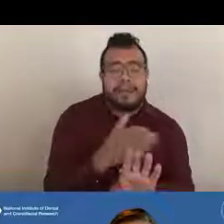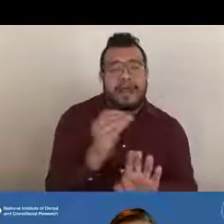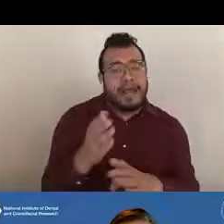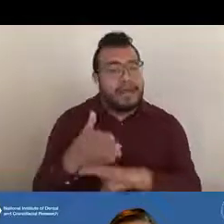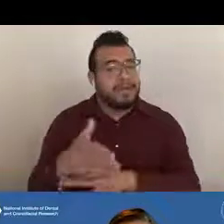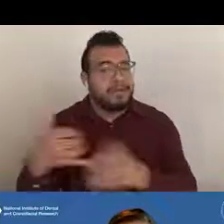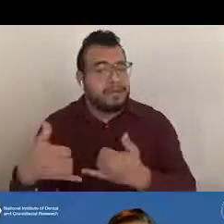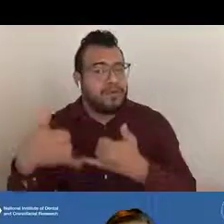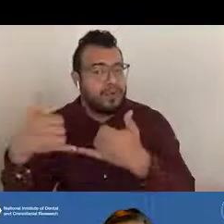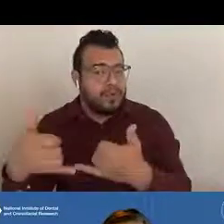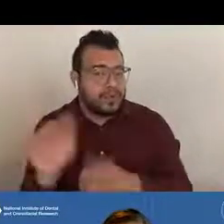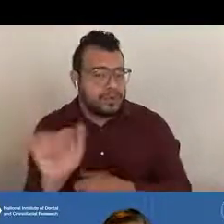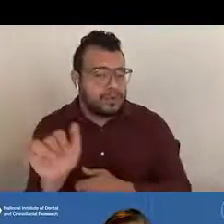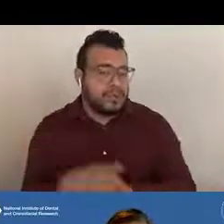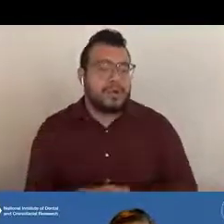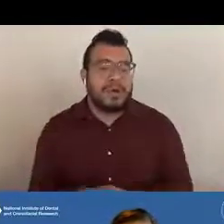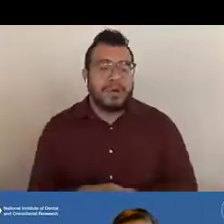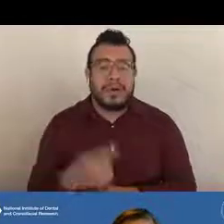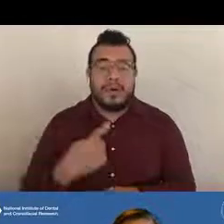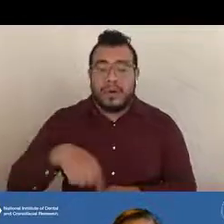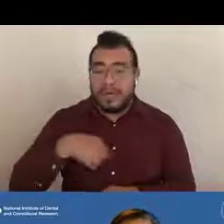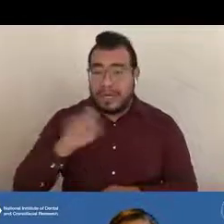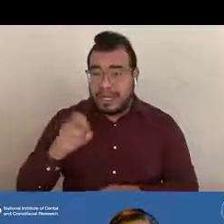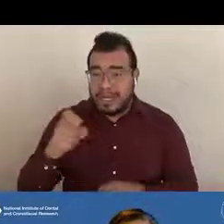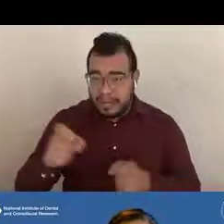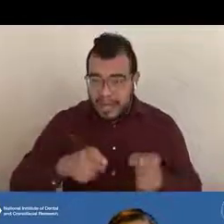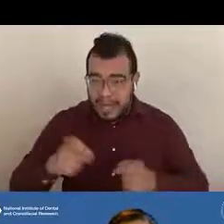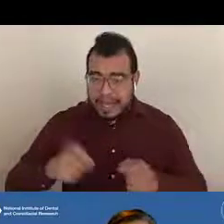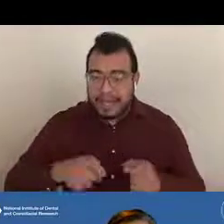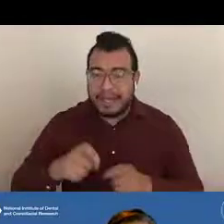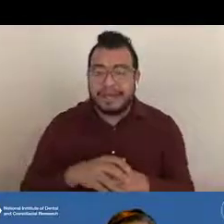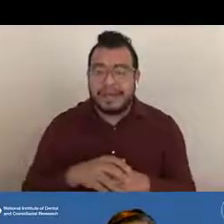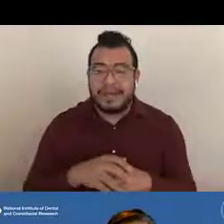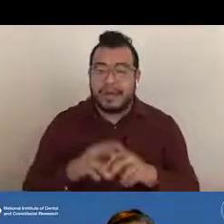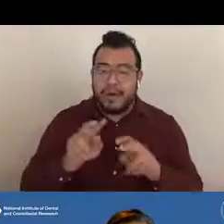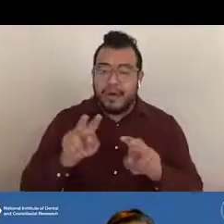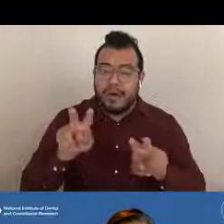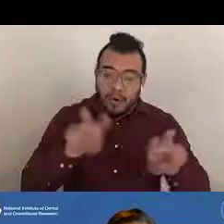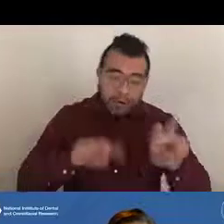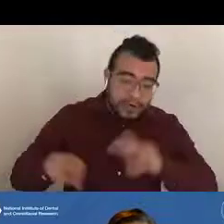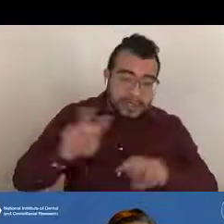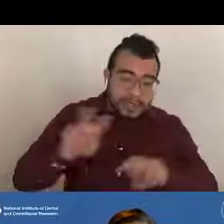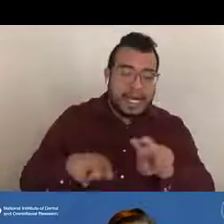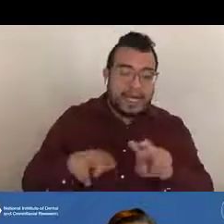And we also can manage the oversight of a grant after it's been awarded,